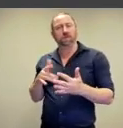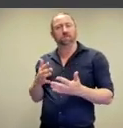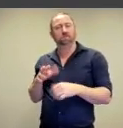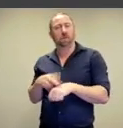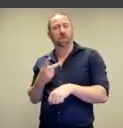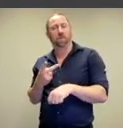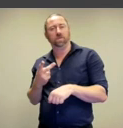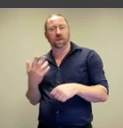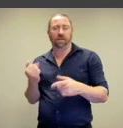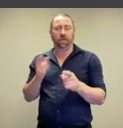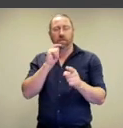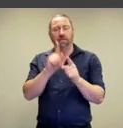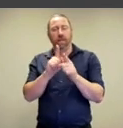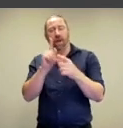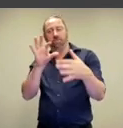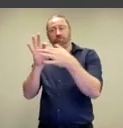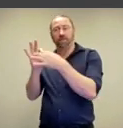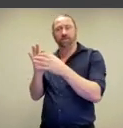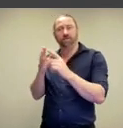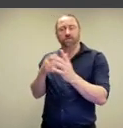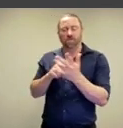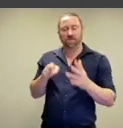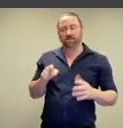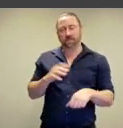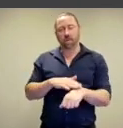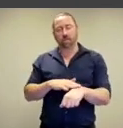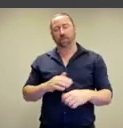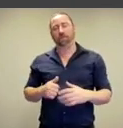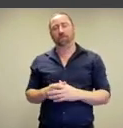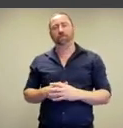kind of mixing up the symbolic